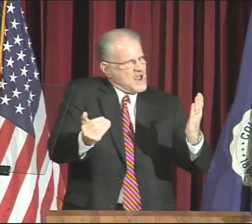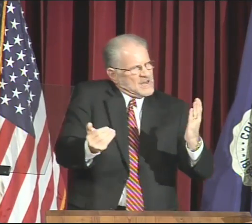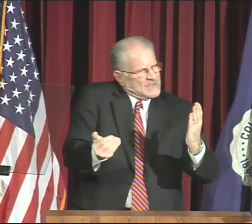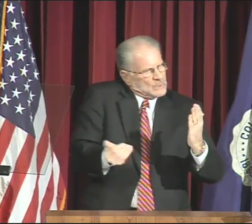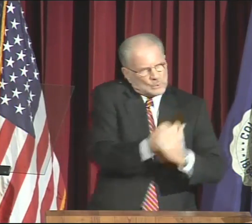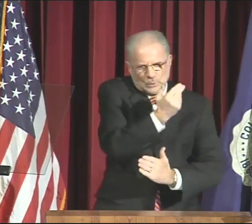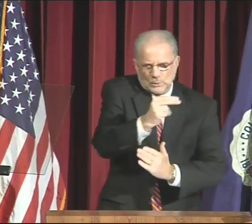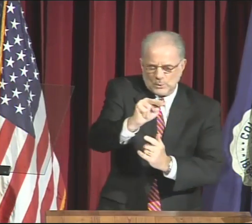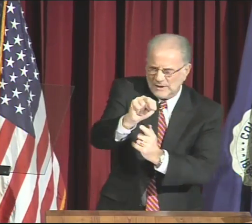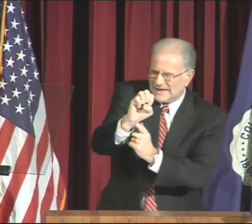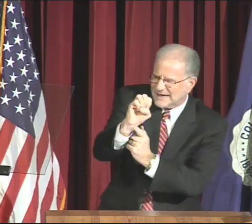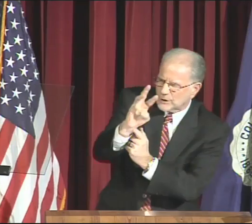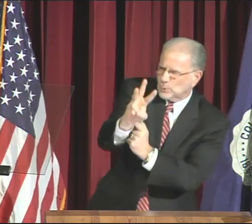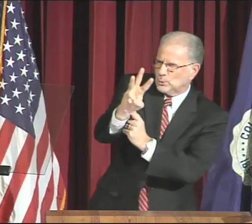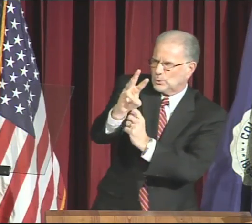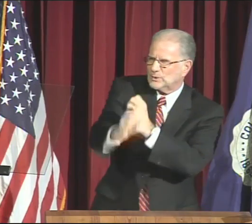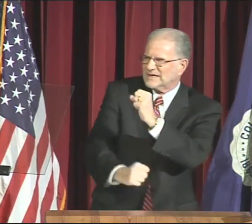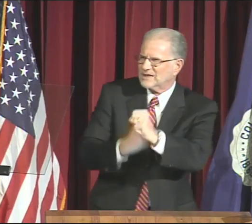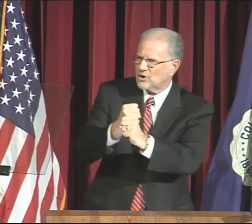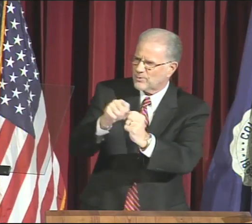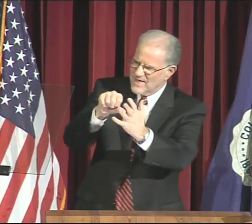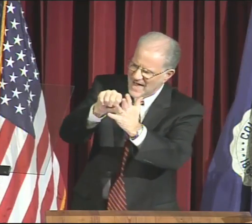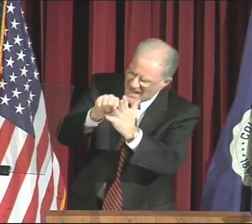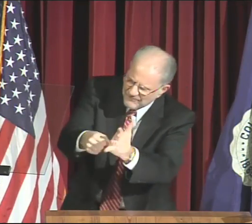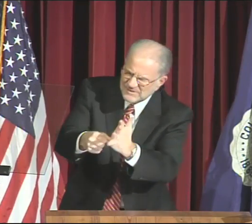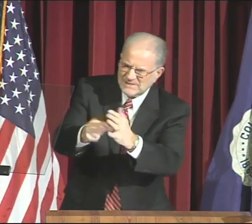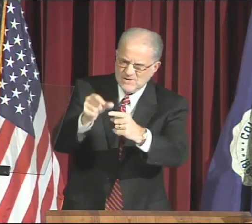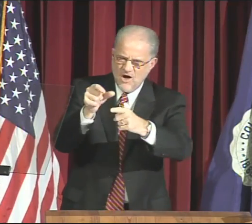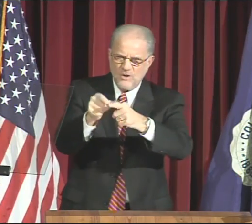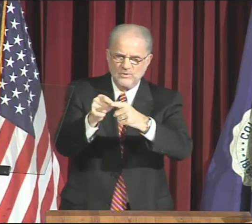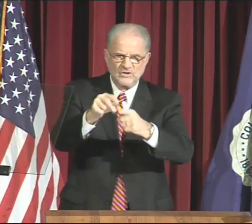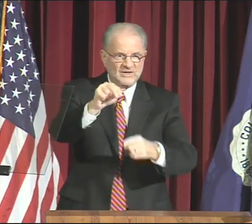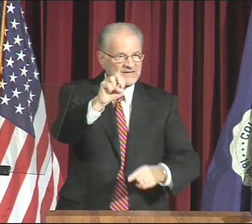But we also mean a NEW year,